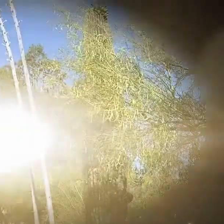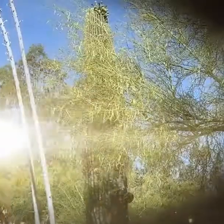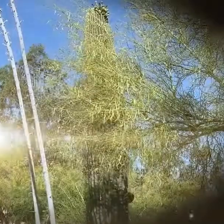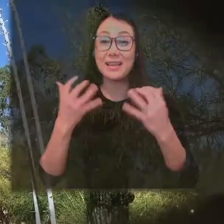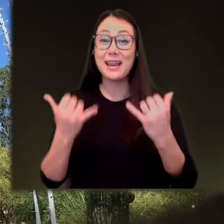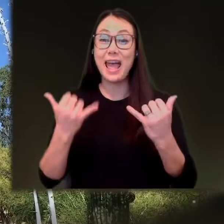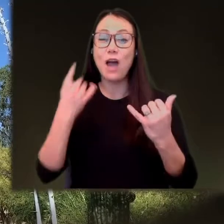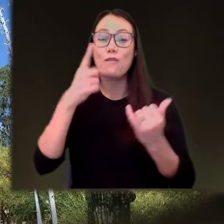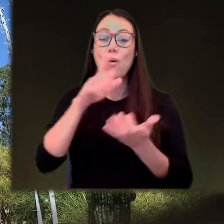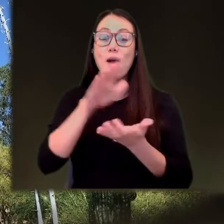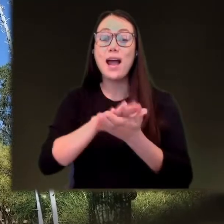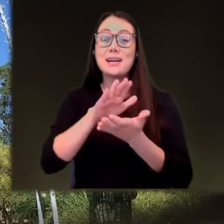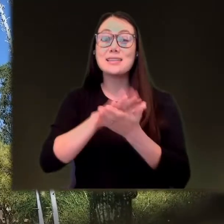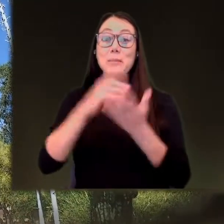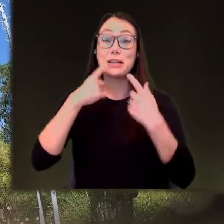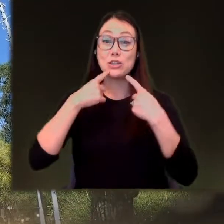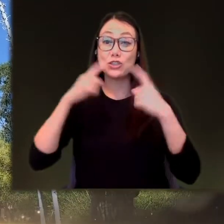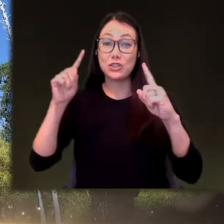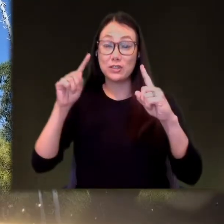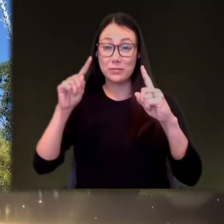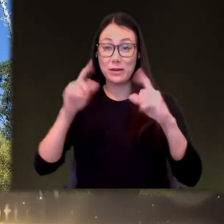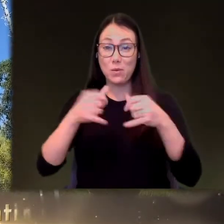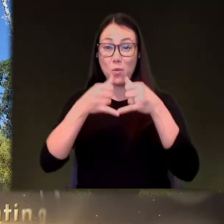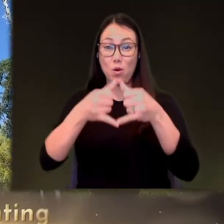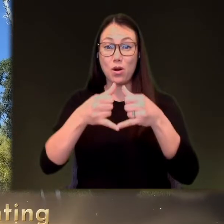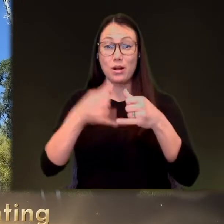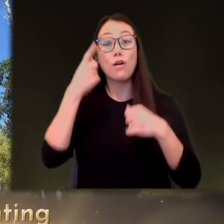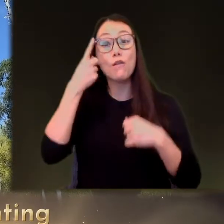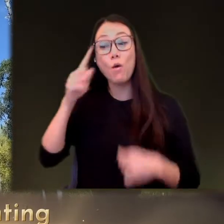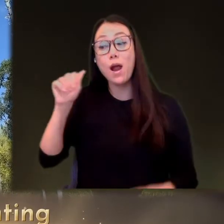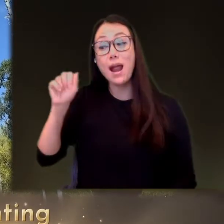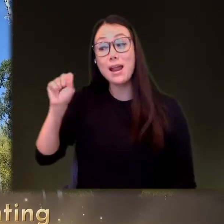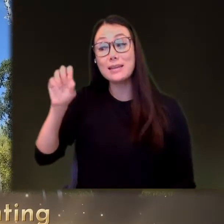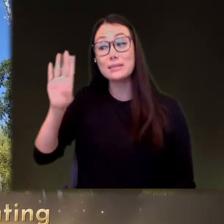NOW FOR OUR ACADEMIC ACHIEVEMENT AWARDS FIRST IN SCHOOL FOR THE BLIND